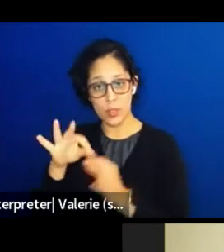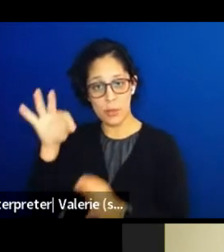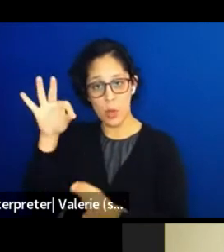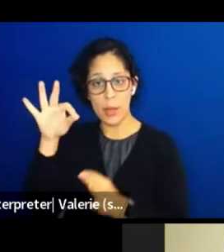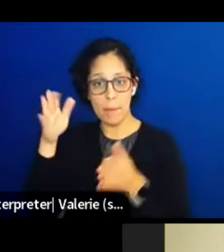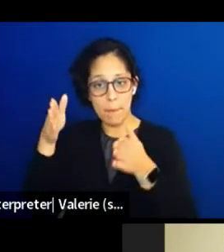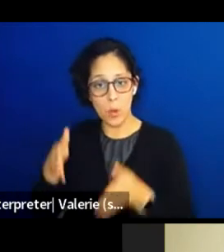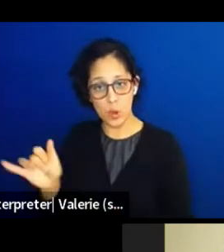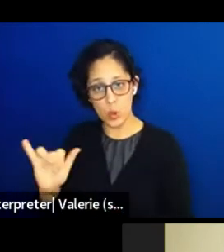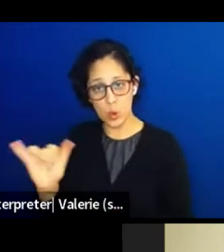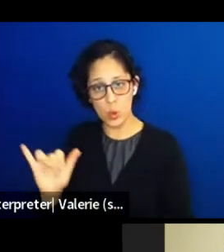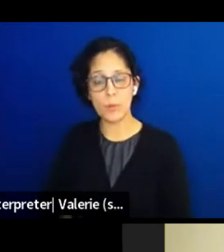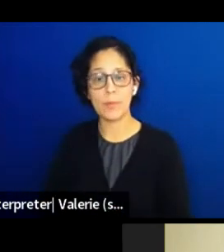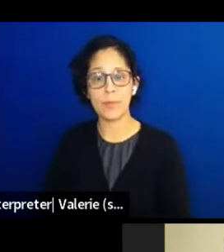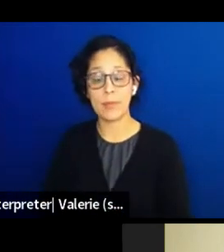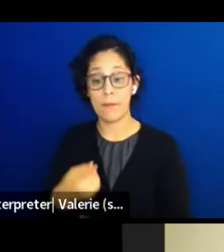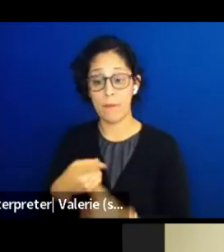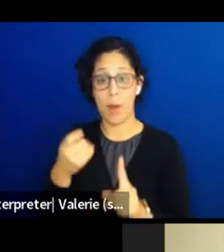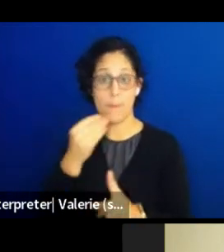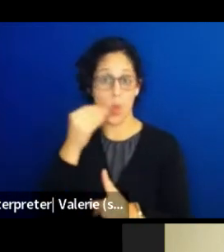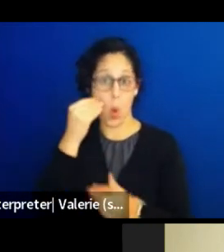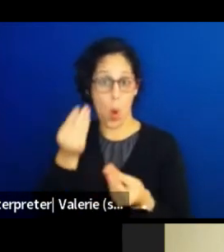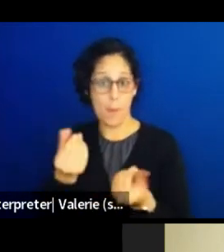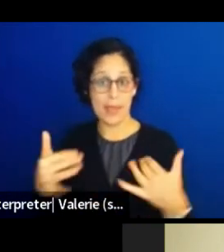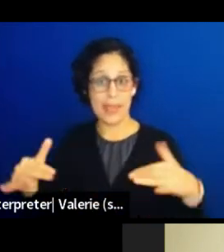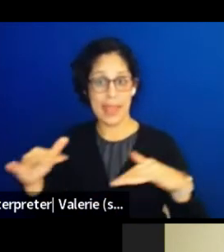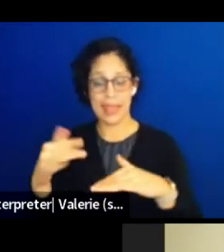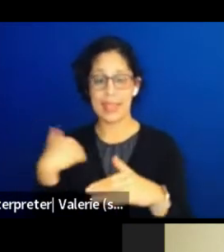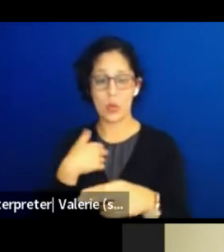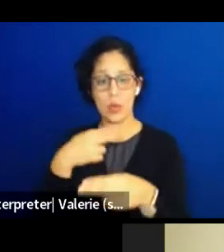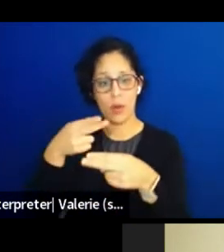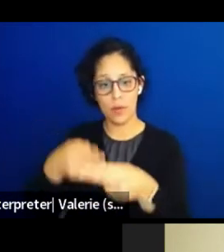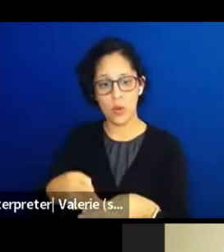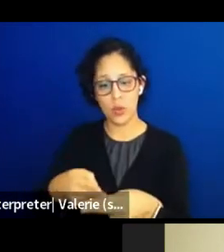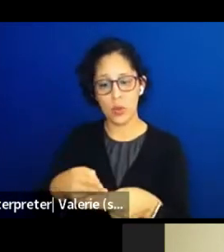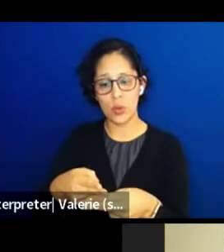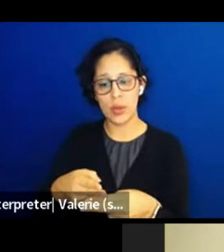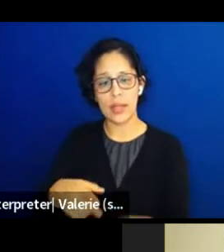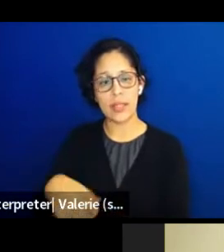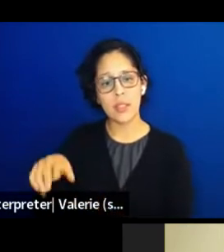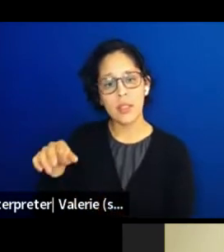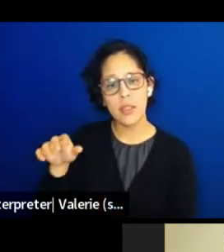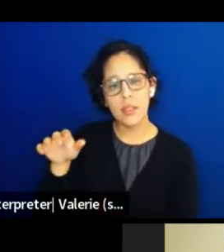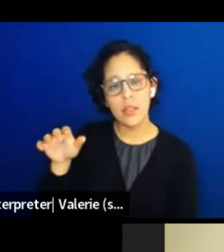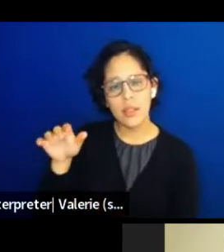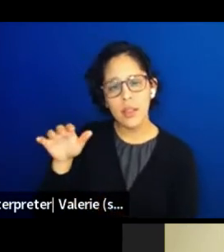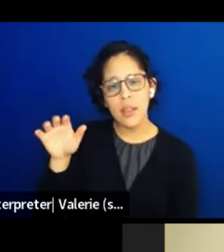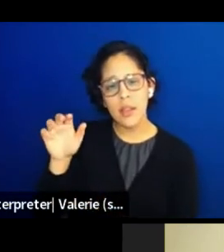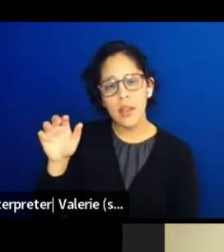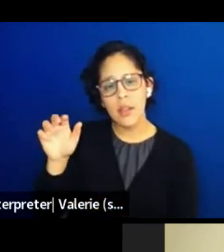which is what we refer to as Skahayatli These are lands that are cared for by my people